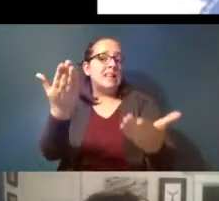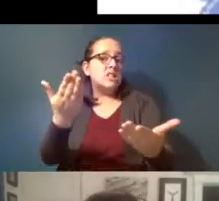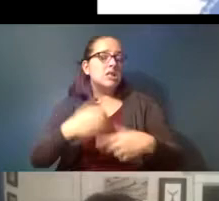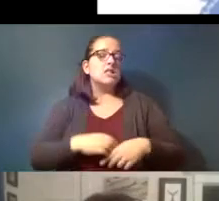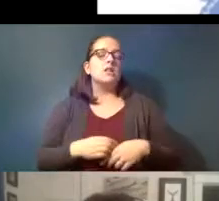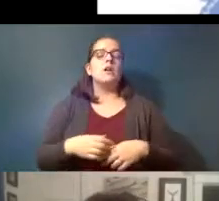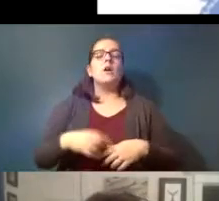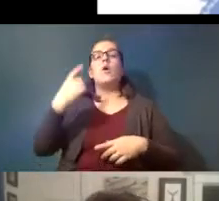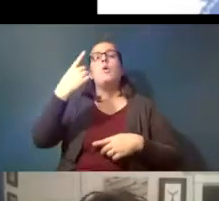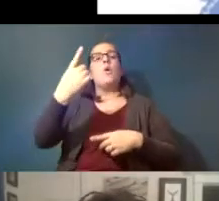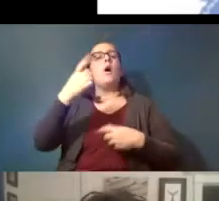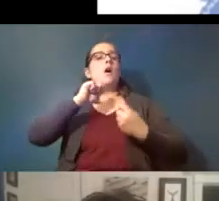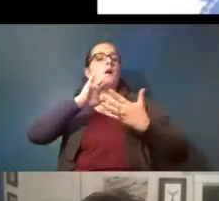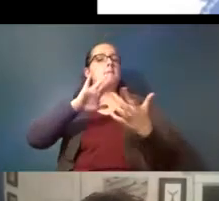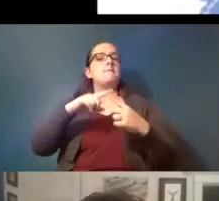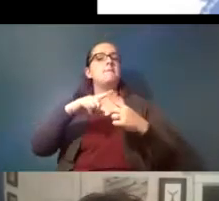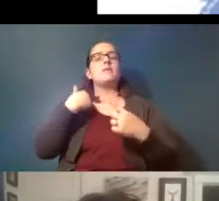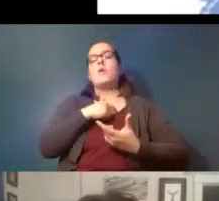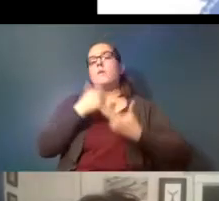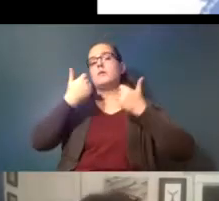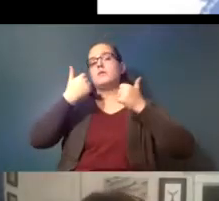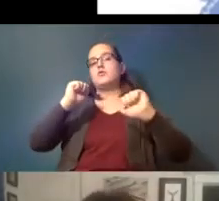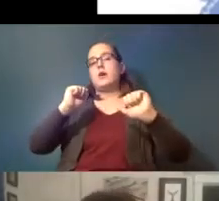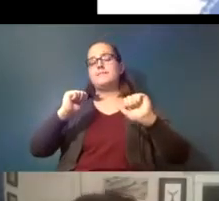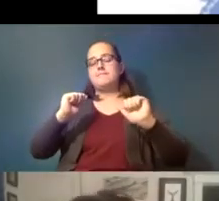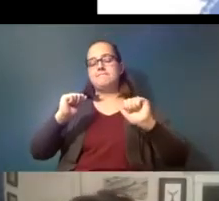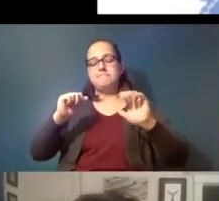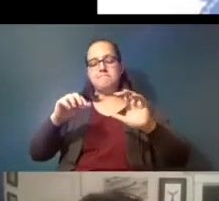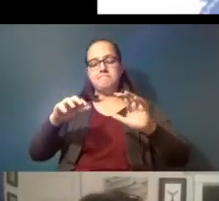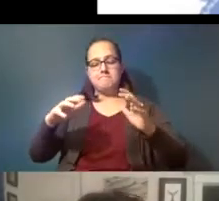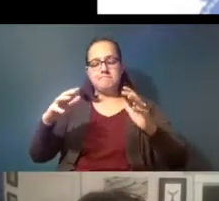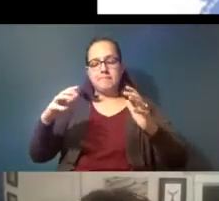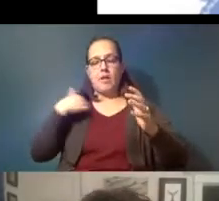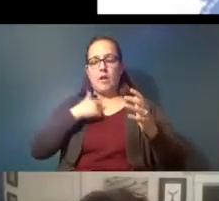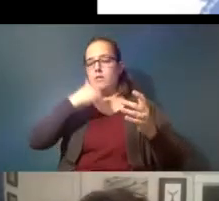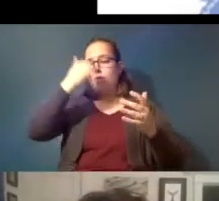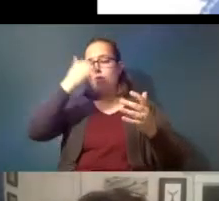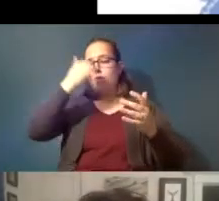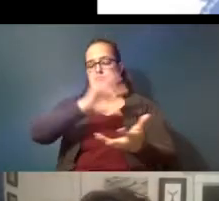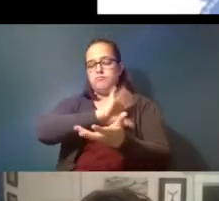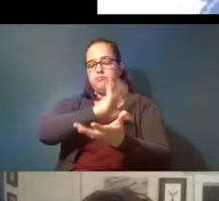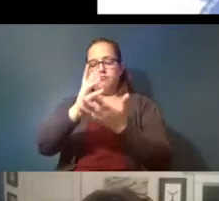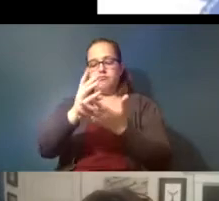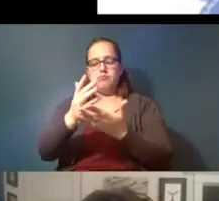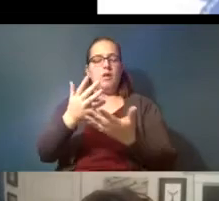one is that we try to take what we know about what's in the water and what's in the sediment